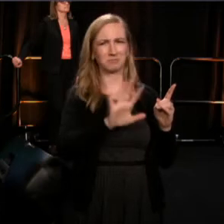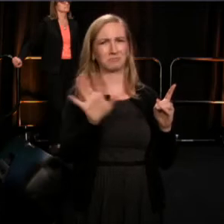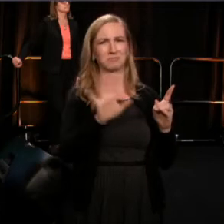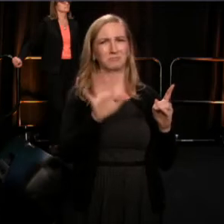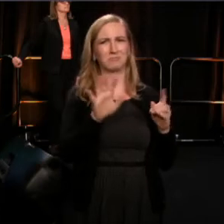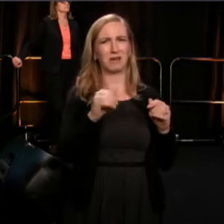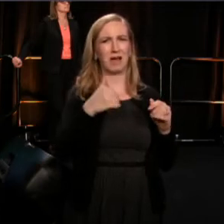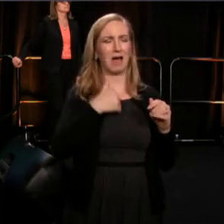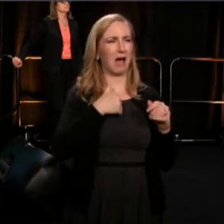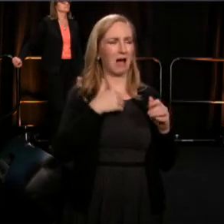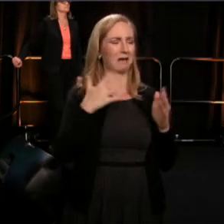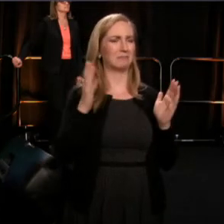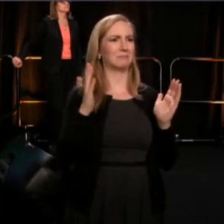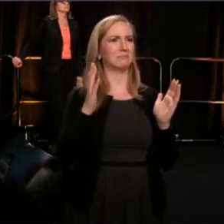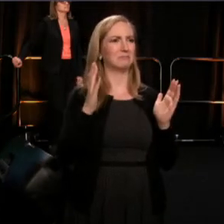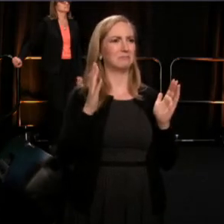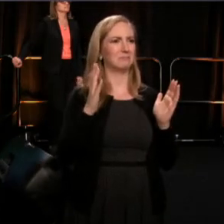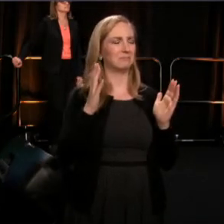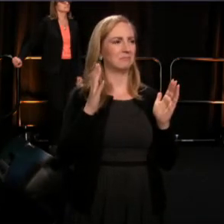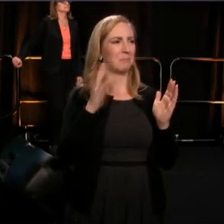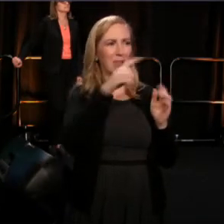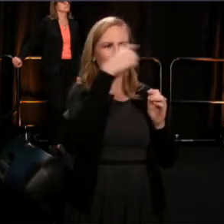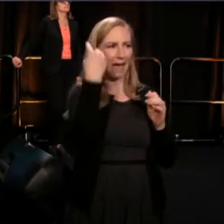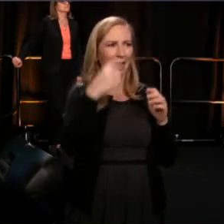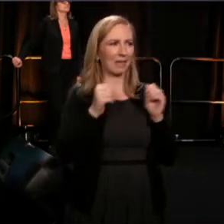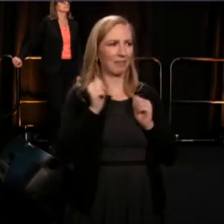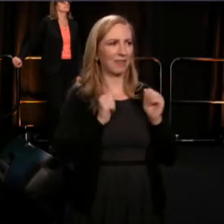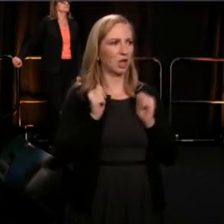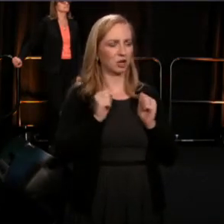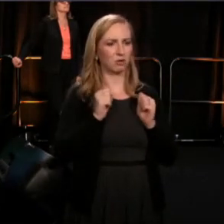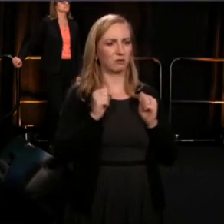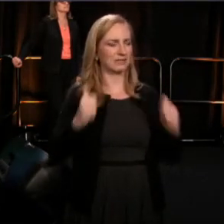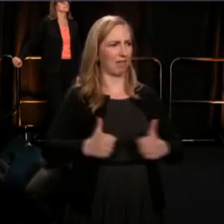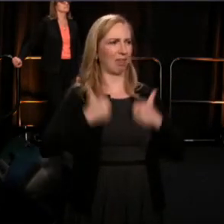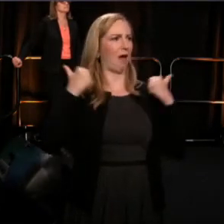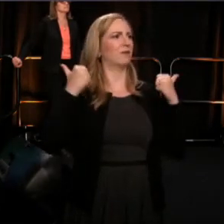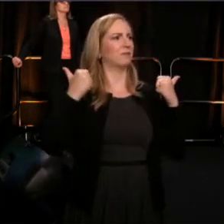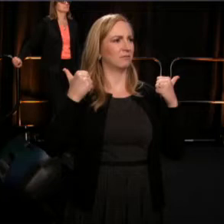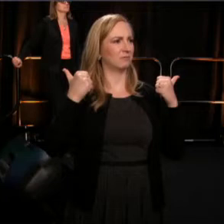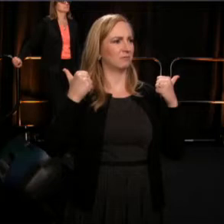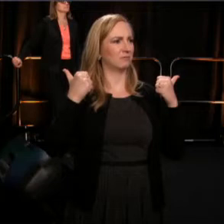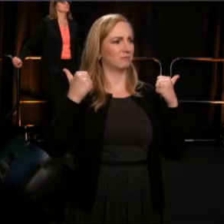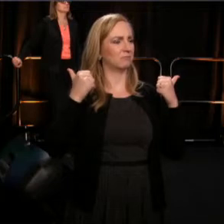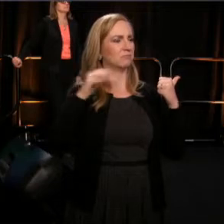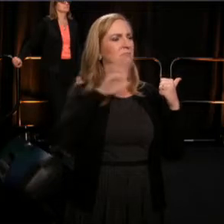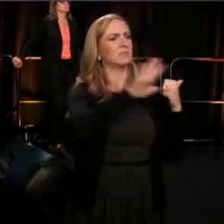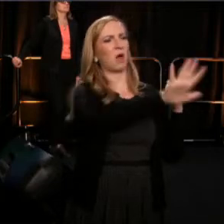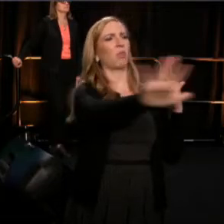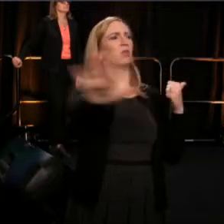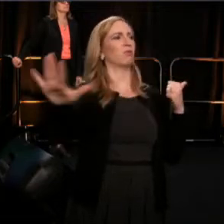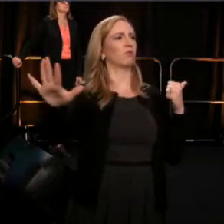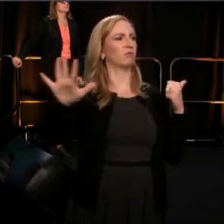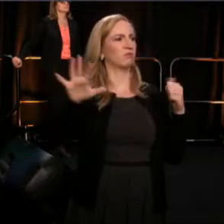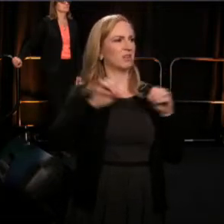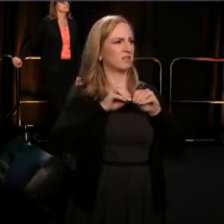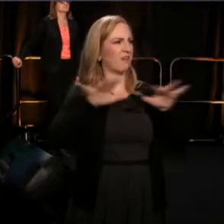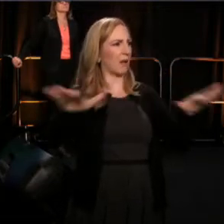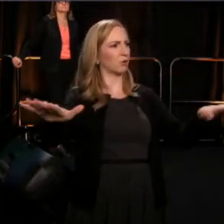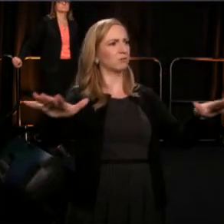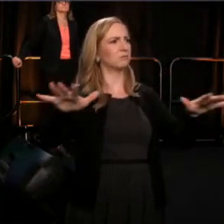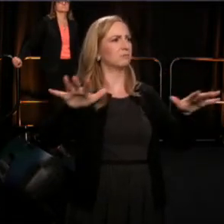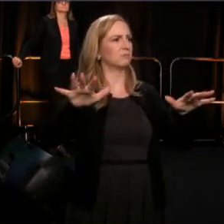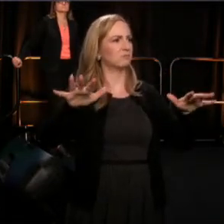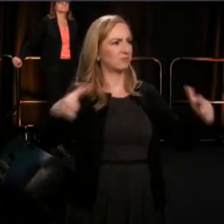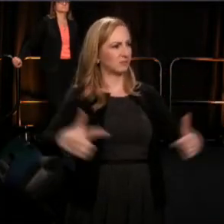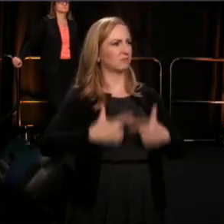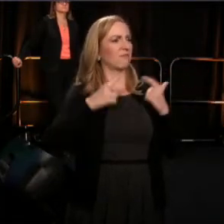Black theater is alive and is vibrant; it is vital,